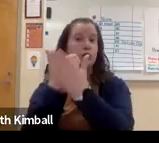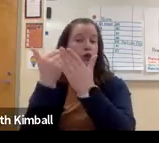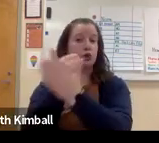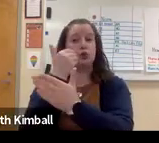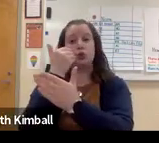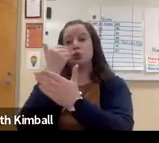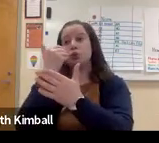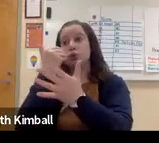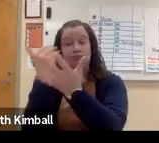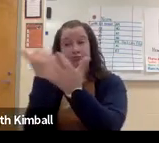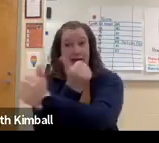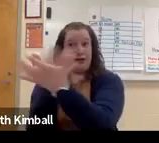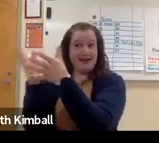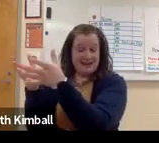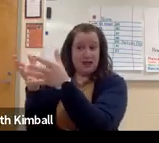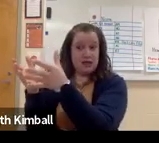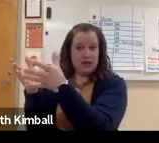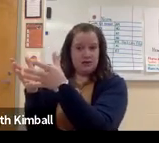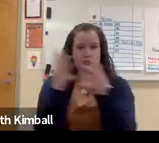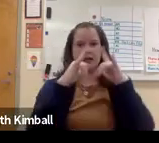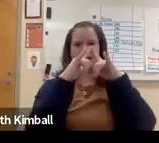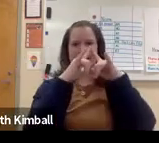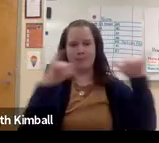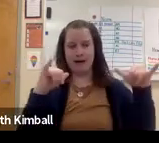The different tags that are being picked up.